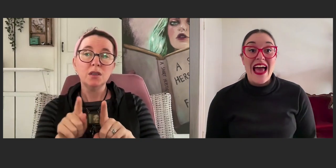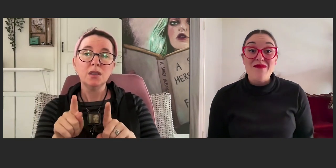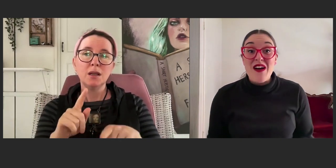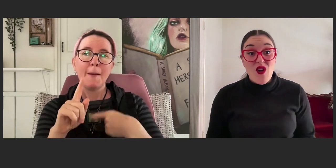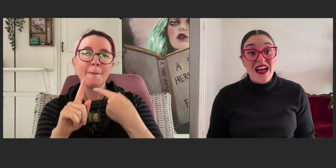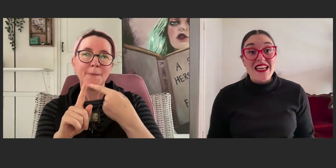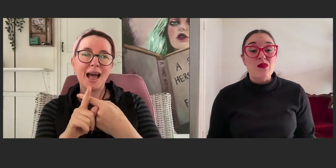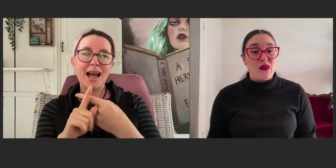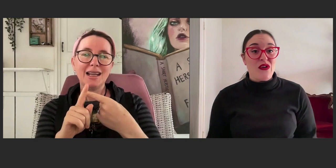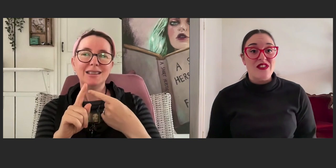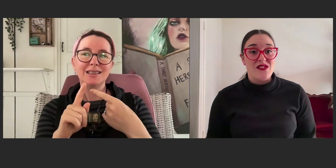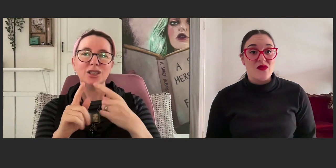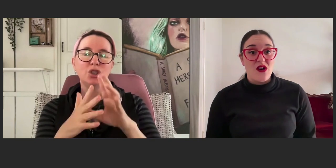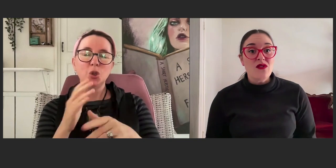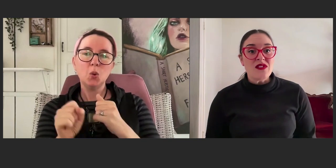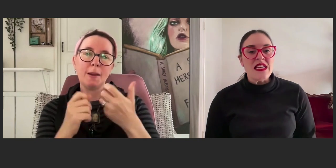And my writing improved as a result.